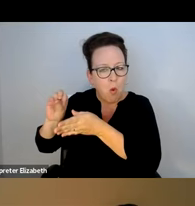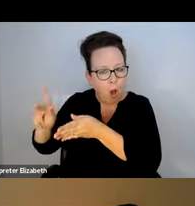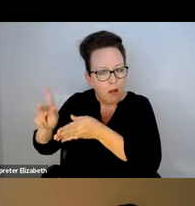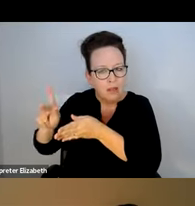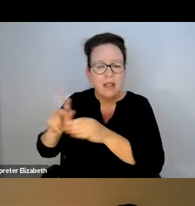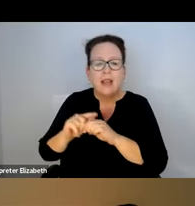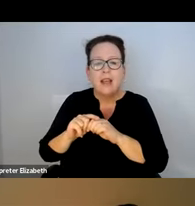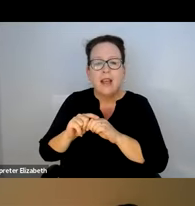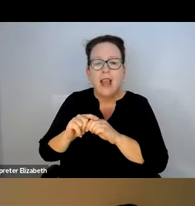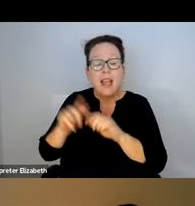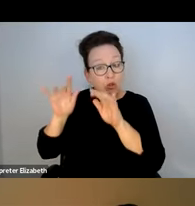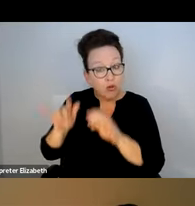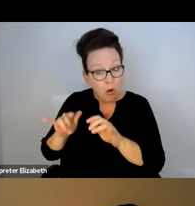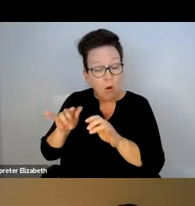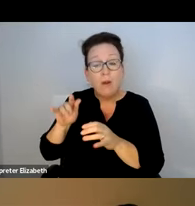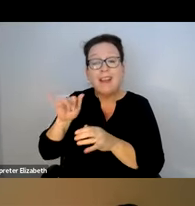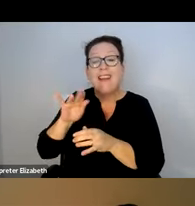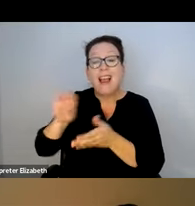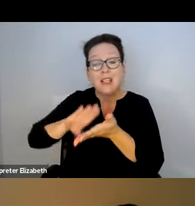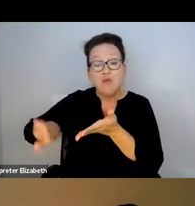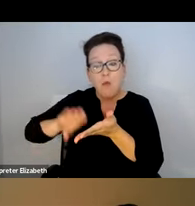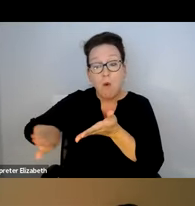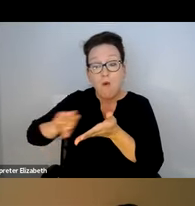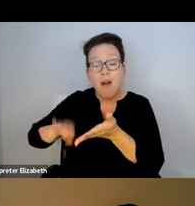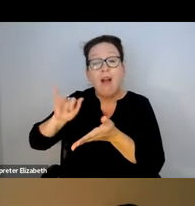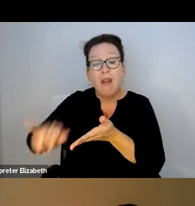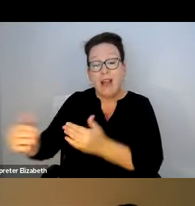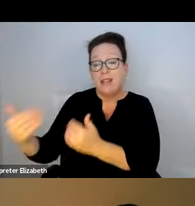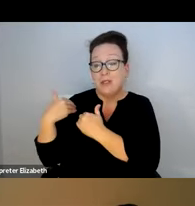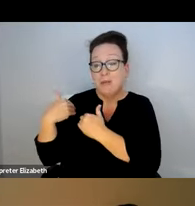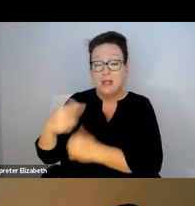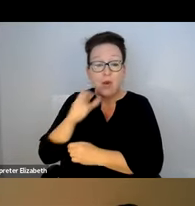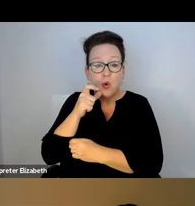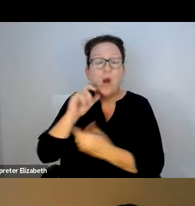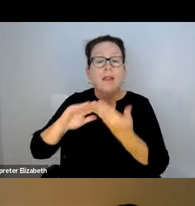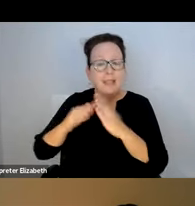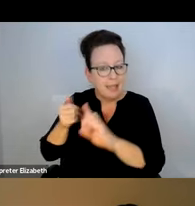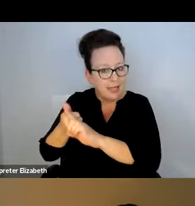LOCATED ON MUNICIPAL SIDEWALKS.